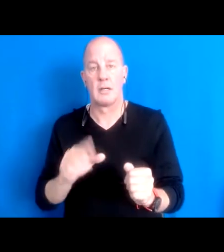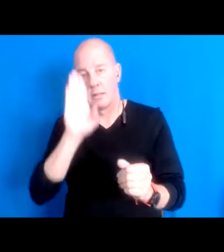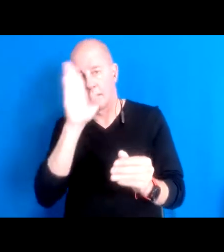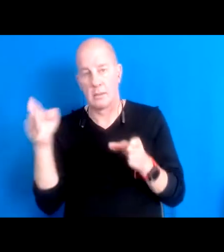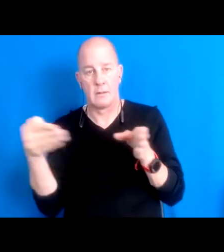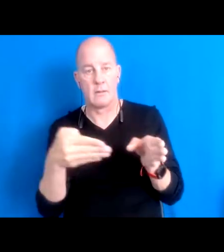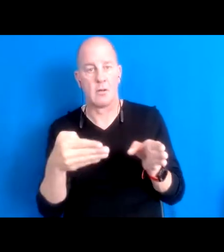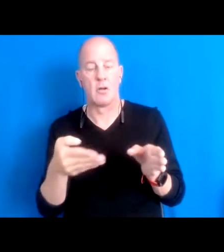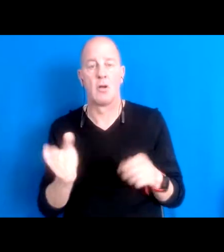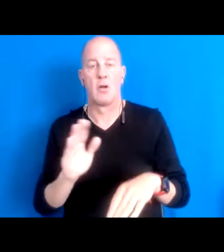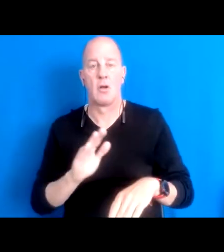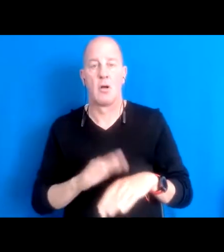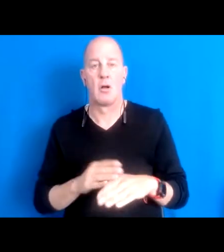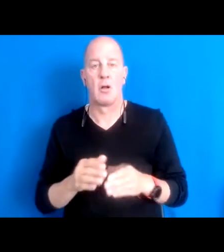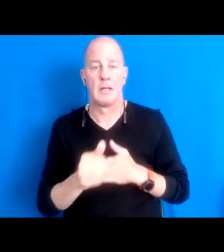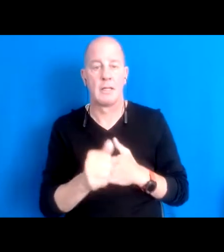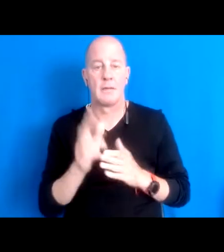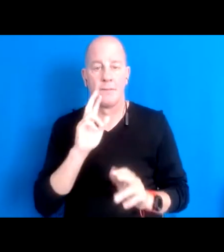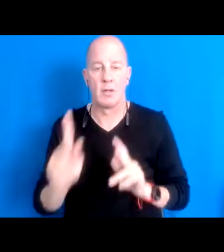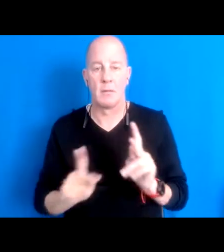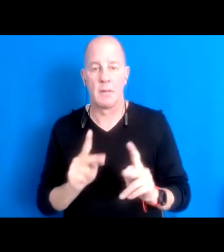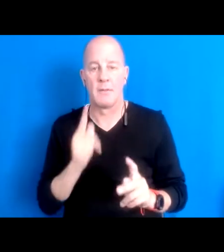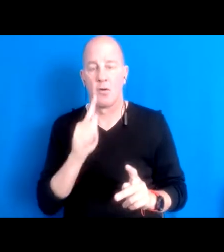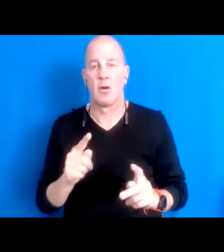15:58:31 you know the leadership of the folks whose land we're on so thank you so much for